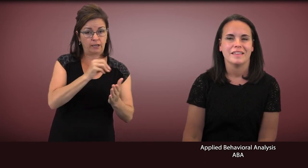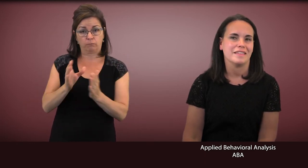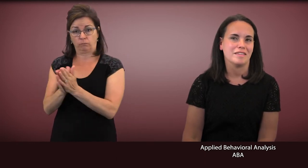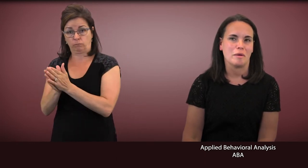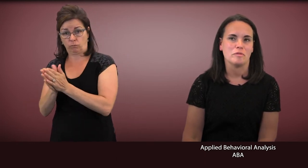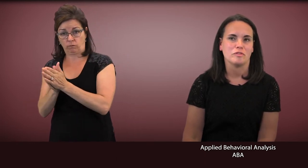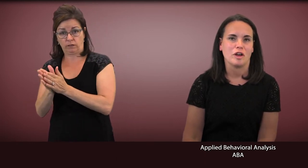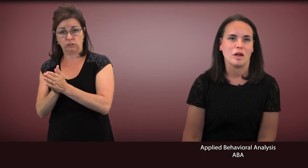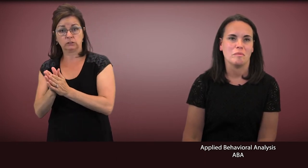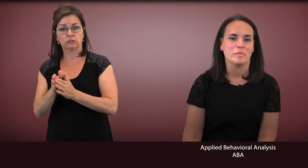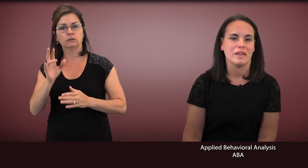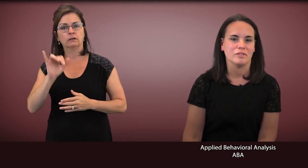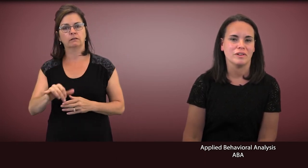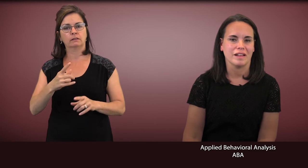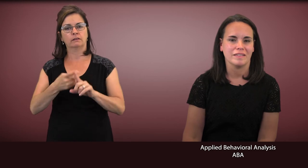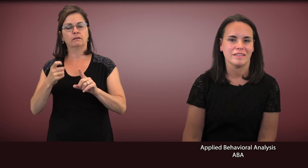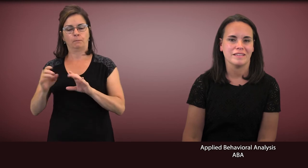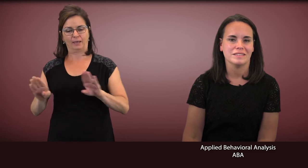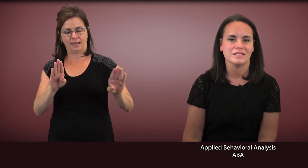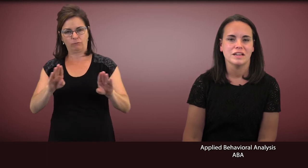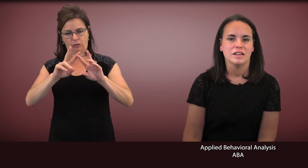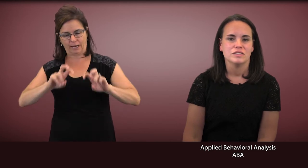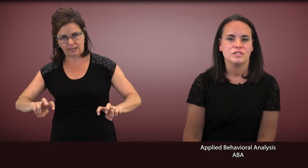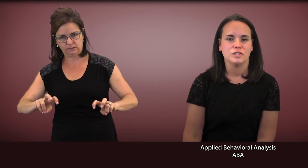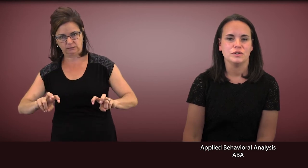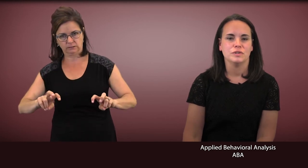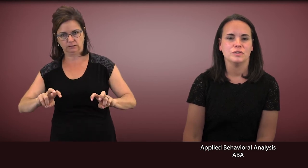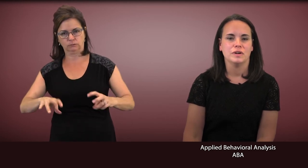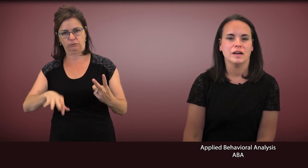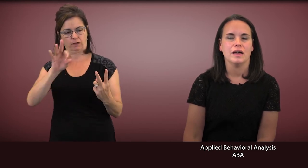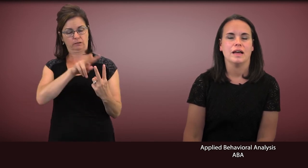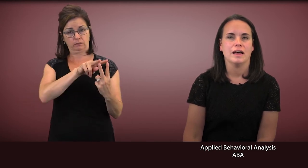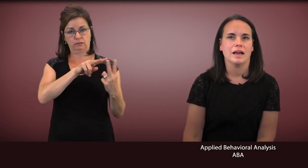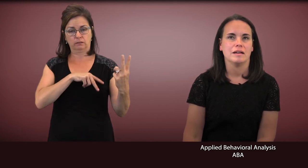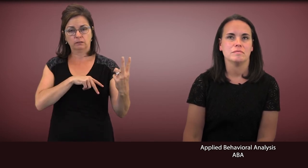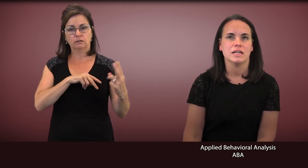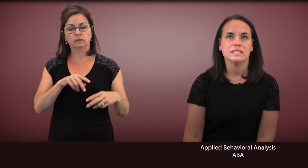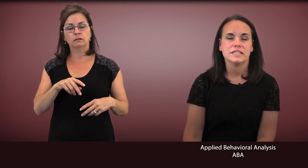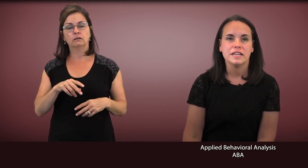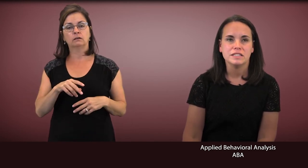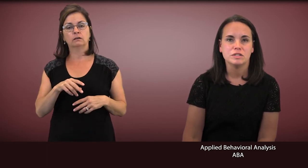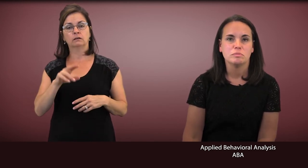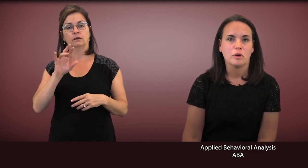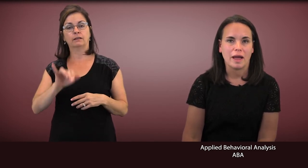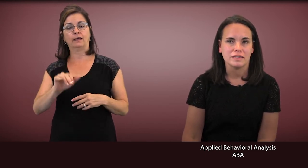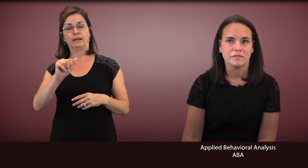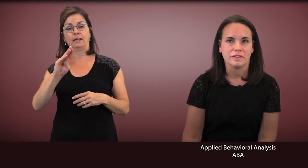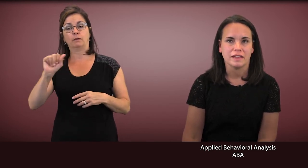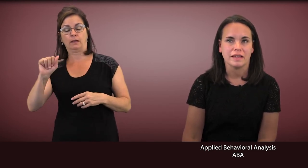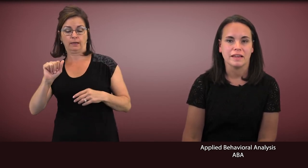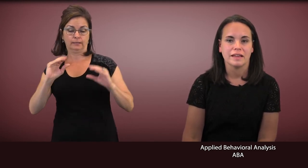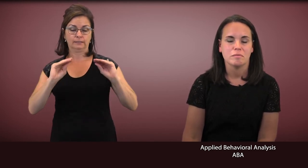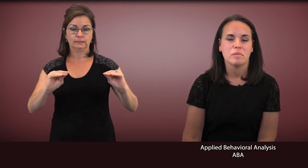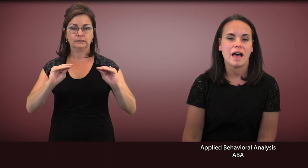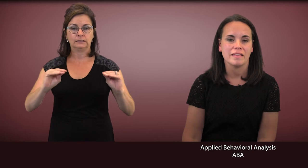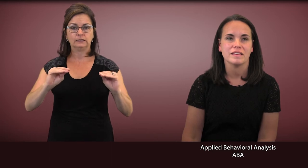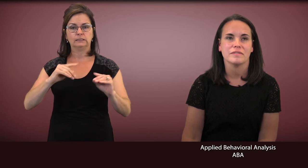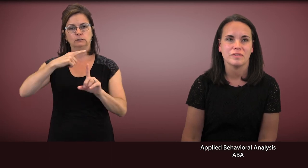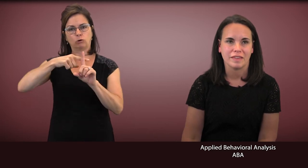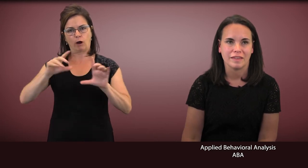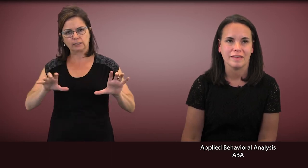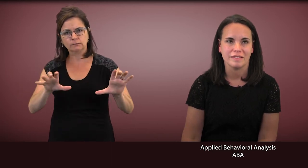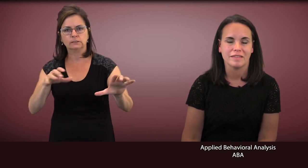that stems from behavior analysis, to teach proactively positive skills.